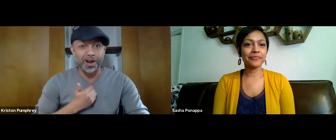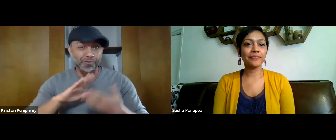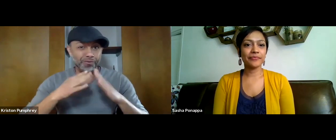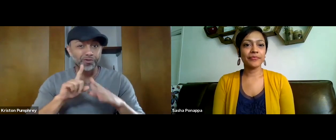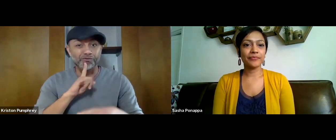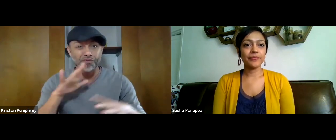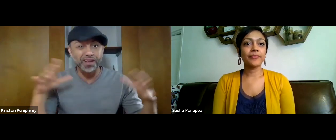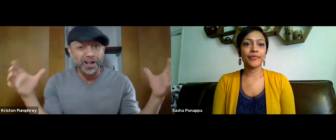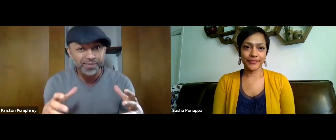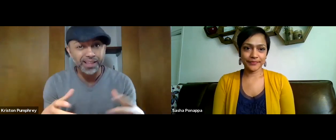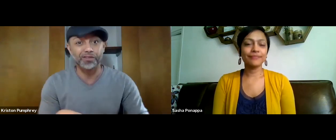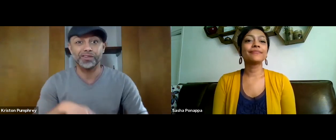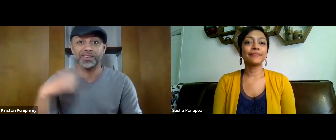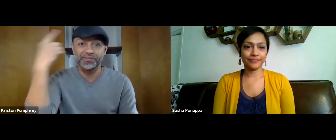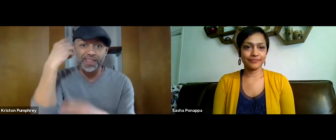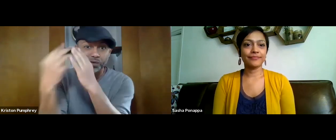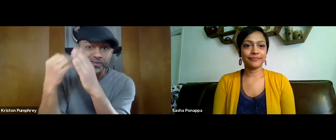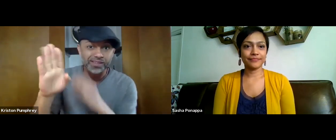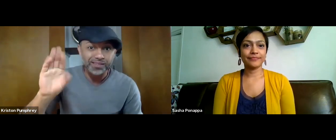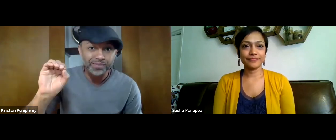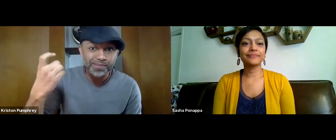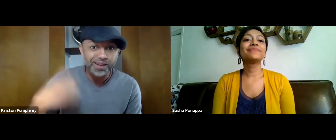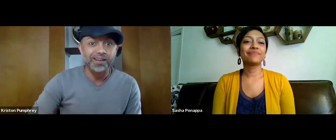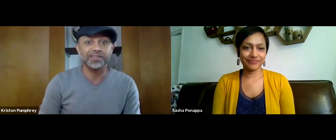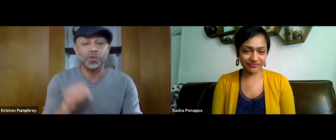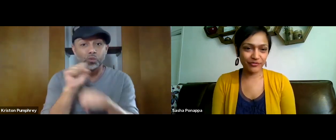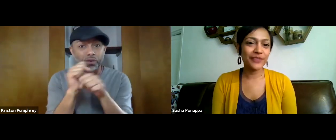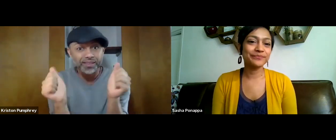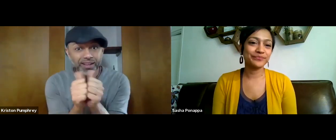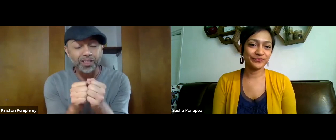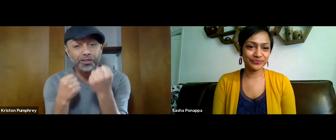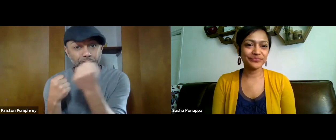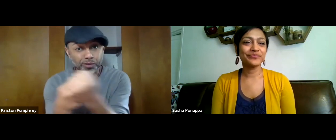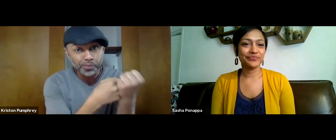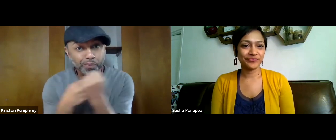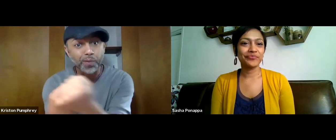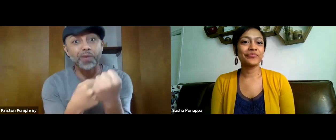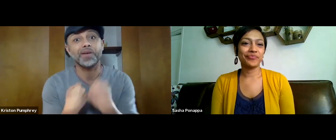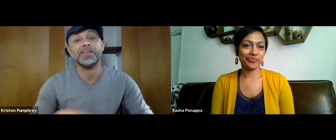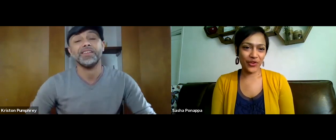And it's time for our community to come together, think outside the box, work together,